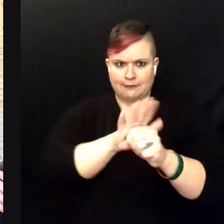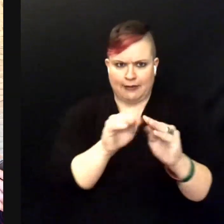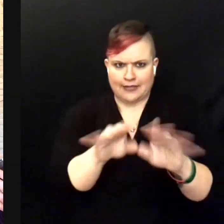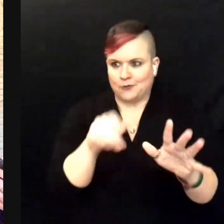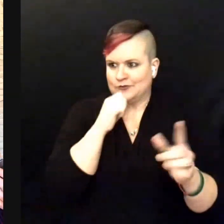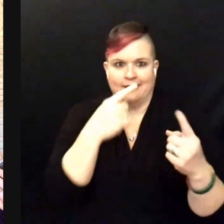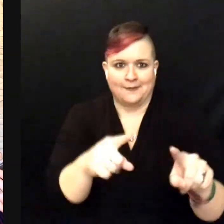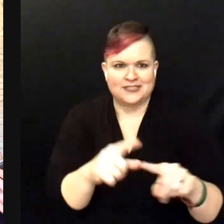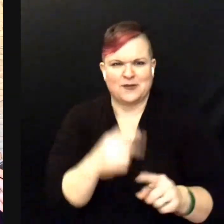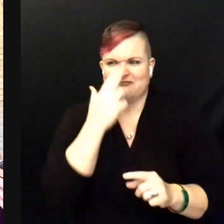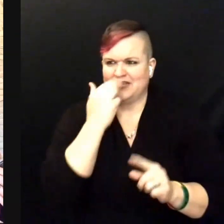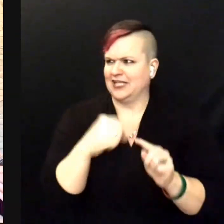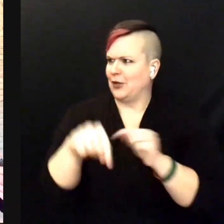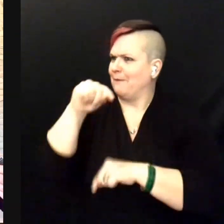to go backwards.